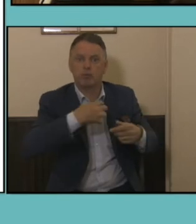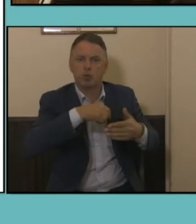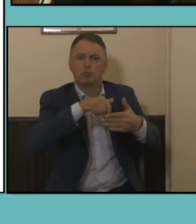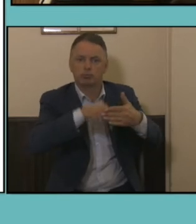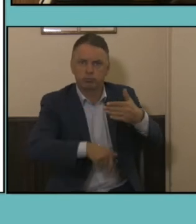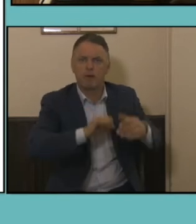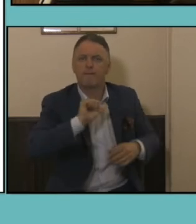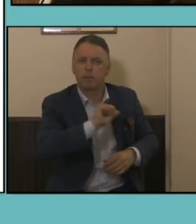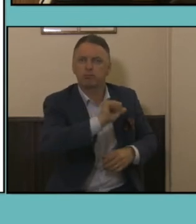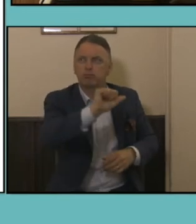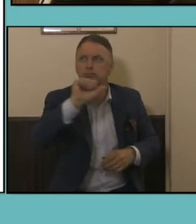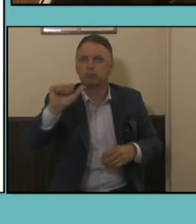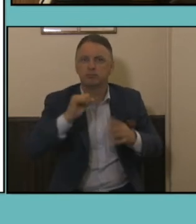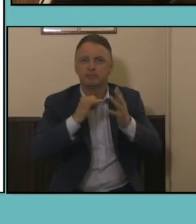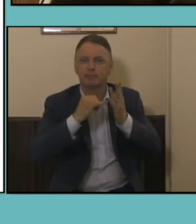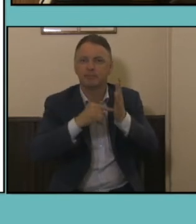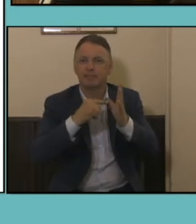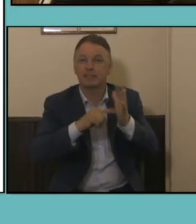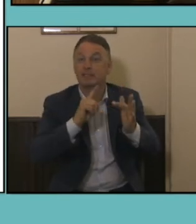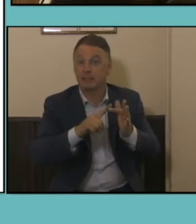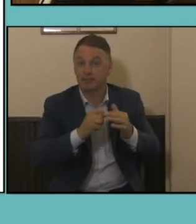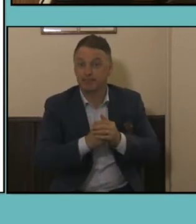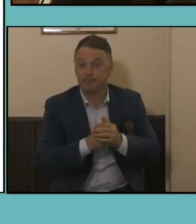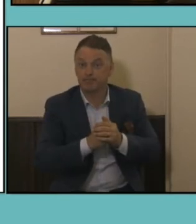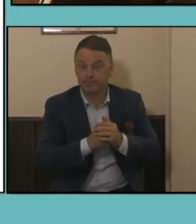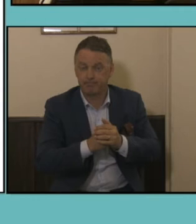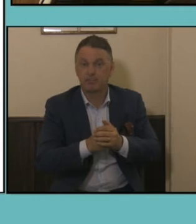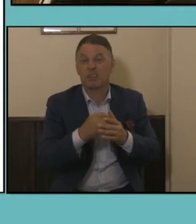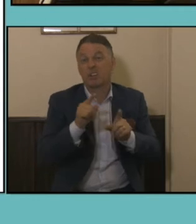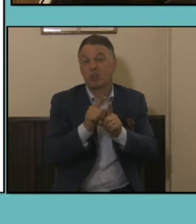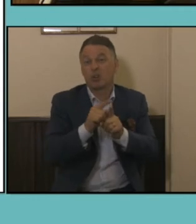community levels of geography, including information on small population groups.